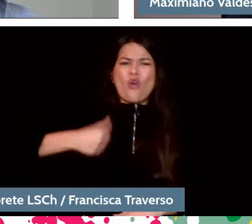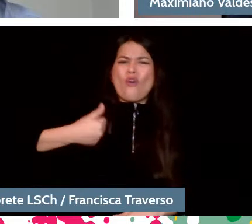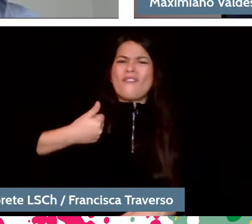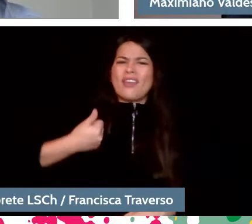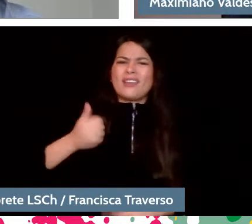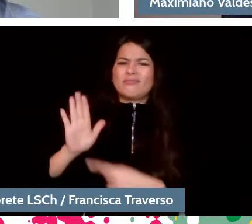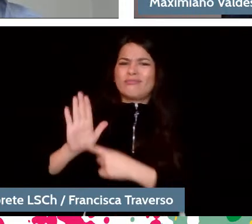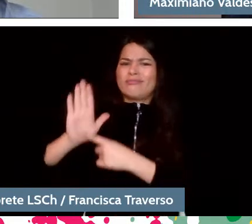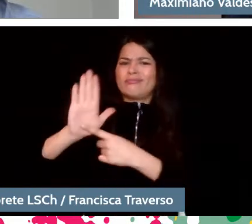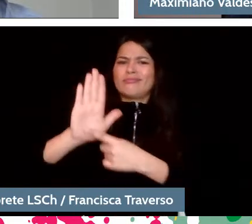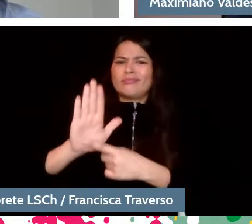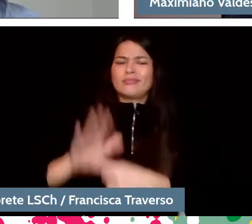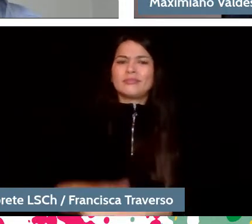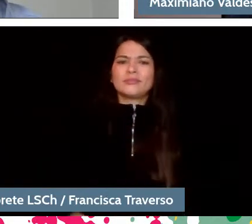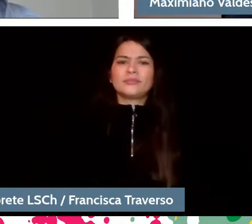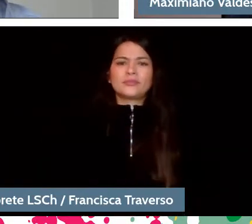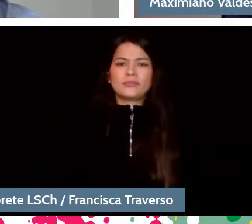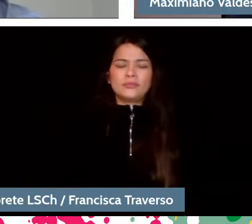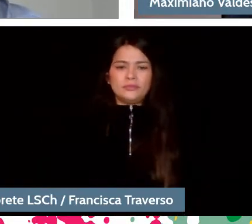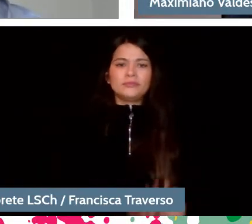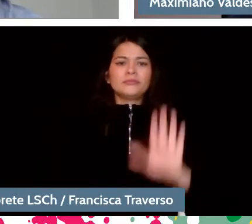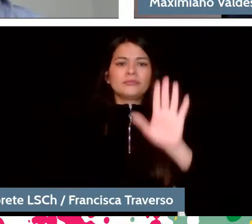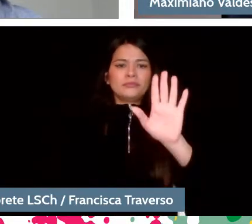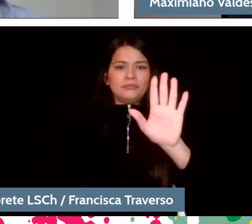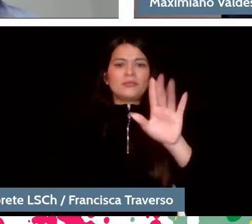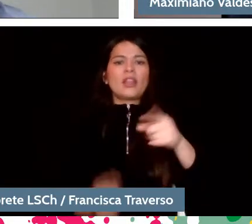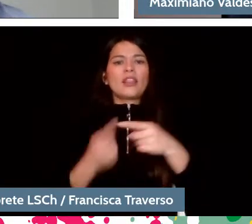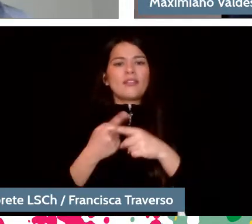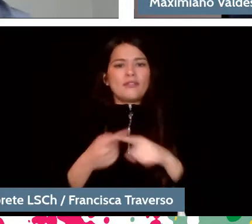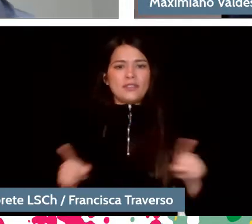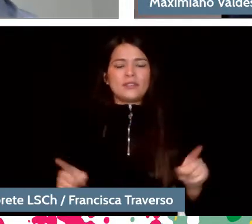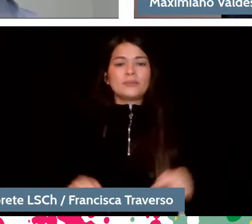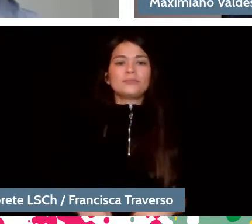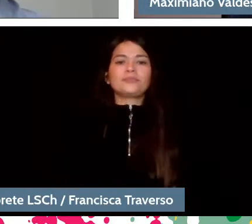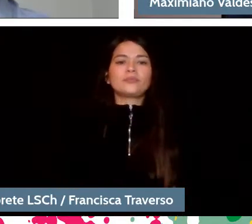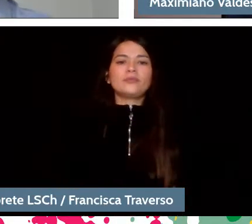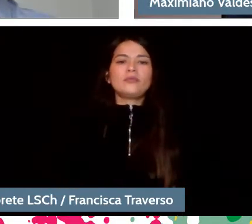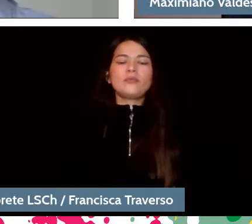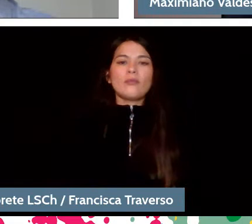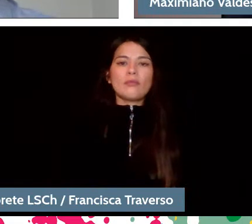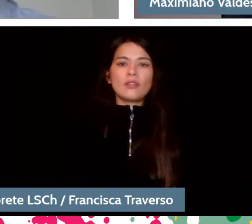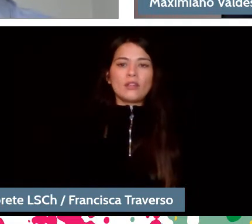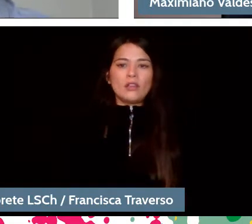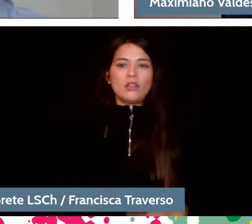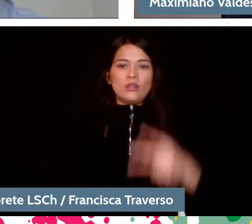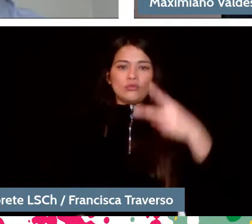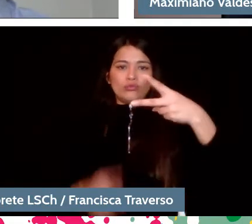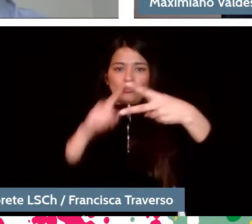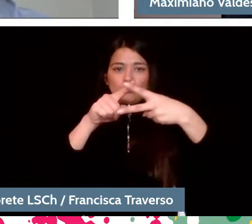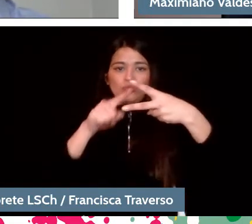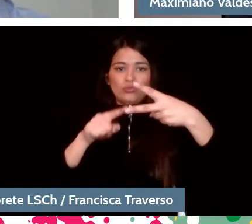I also want to distinguish two things here. Music itself, as such, and the knowledge of contemporary music.